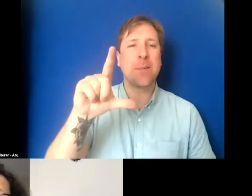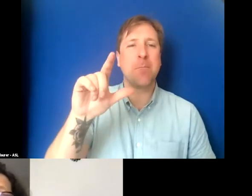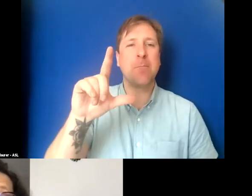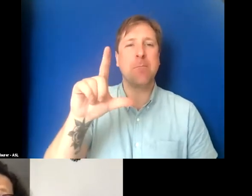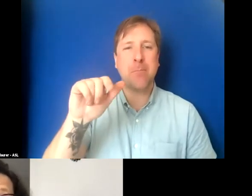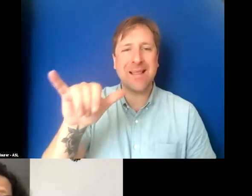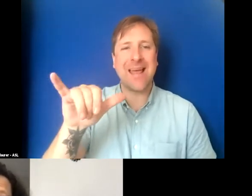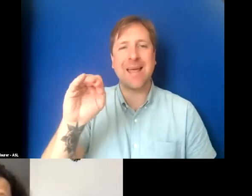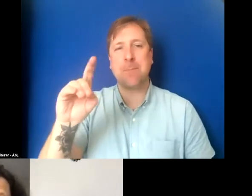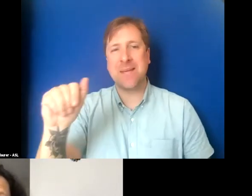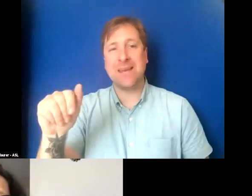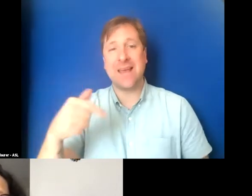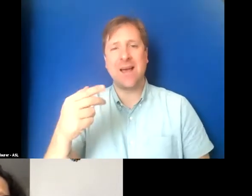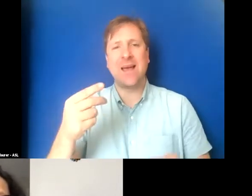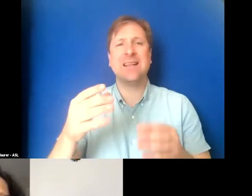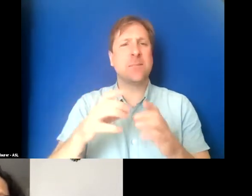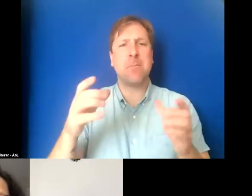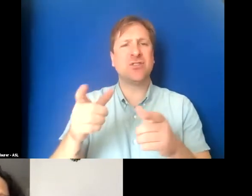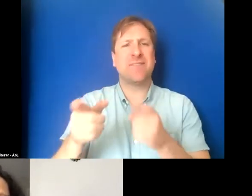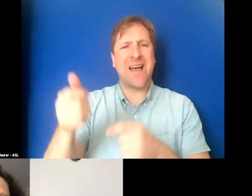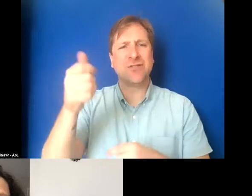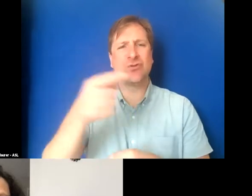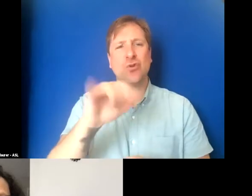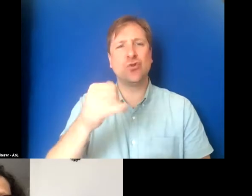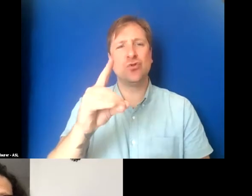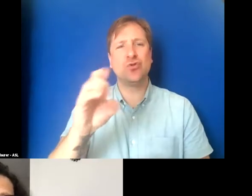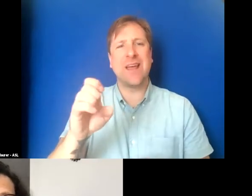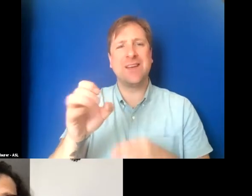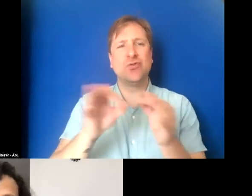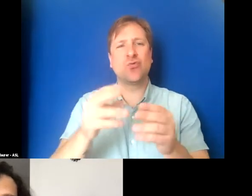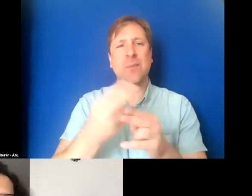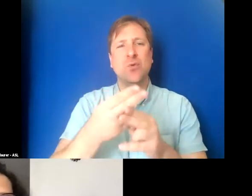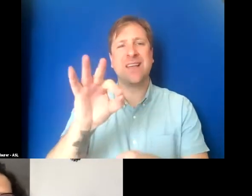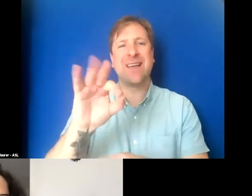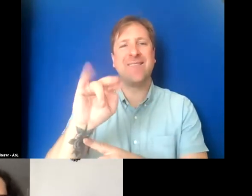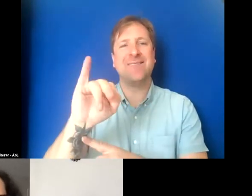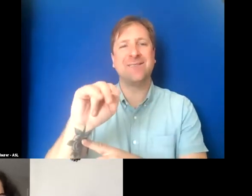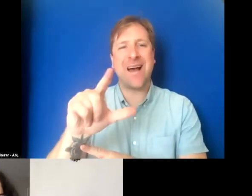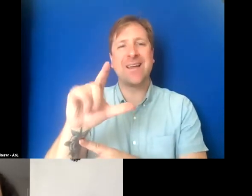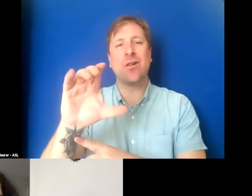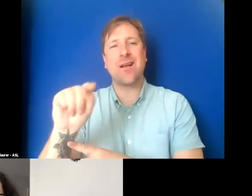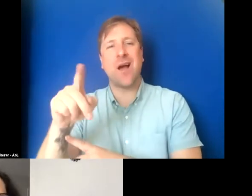It's much faster. Jade was describing using Final Cut Pro. The software I have is dedicated.